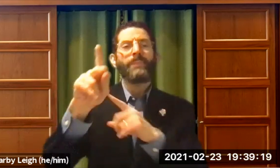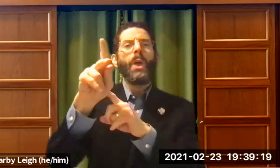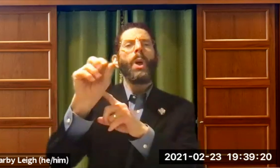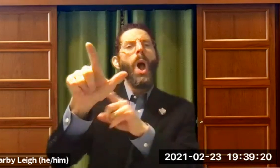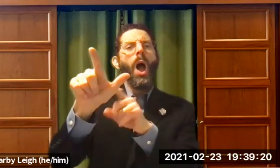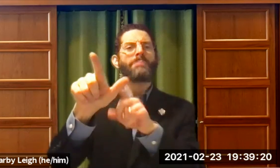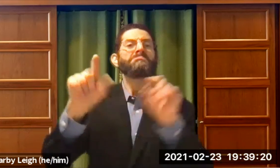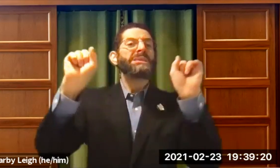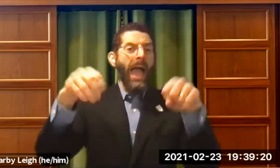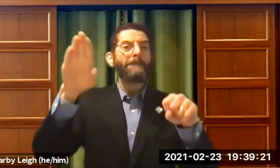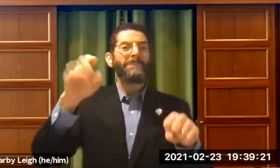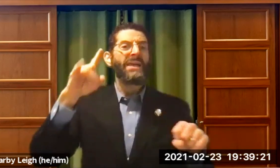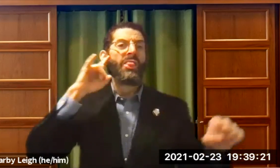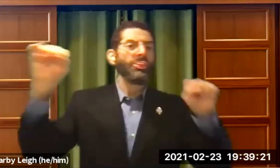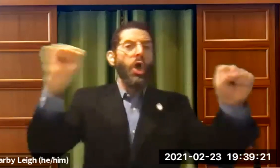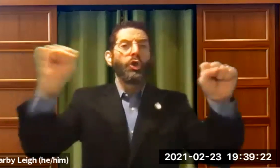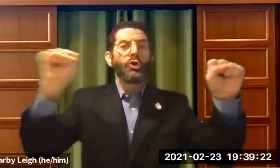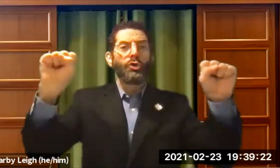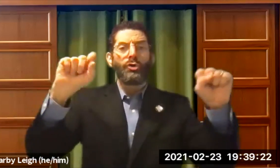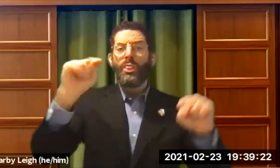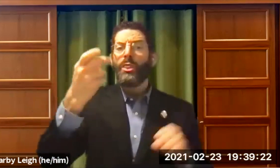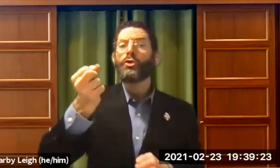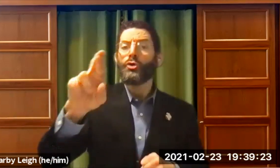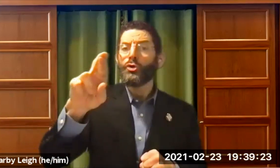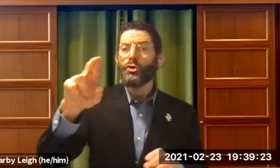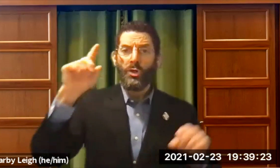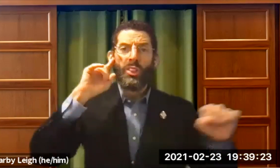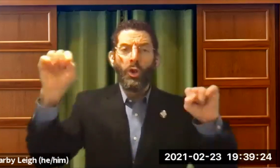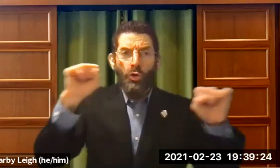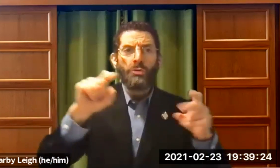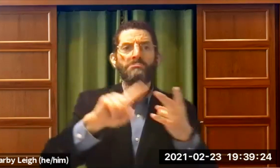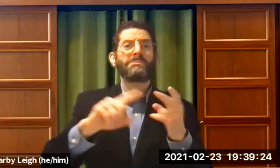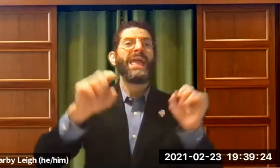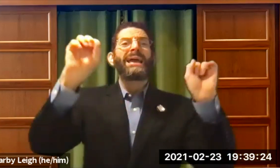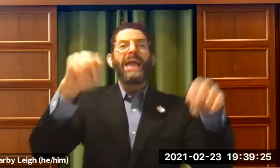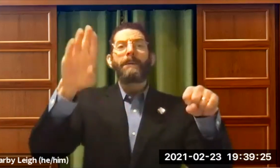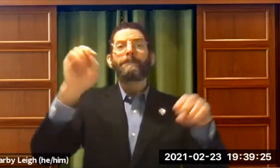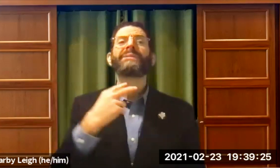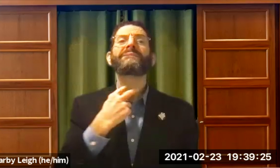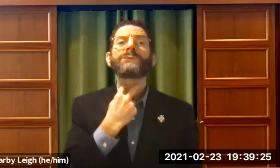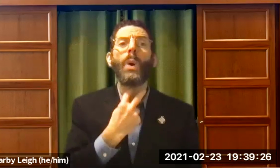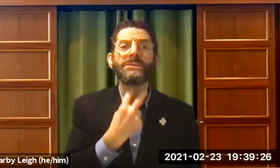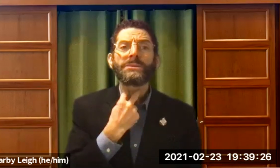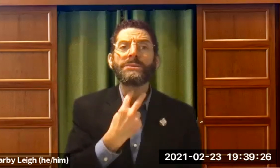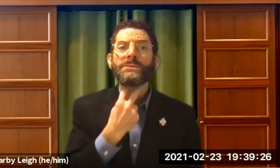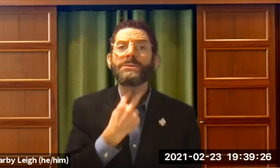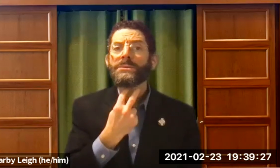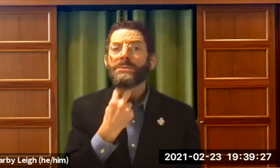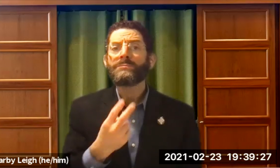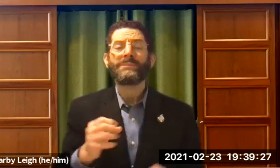The word kol can mean thunder . The word kol can mean thunder. It can mean voice